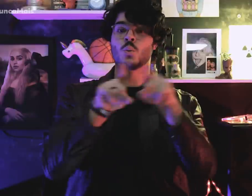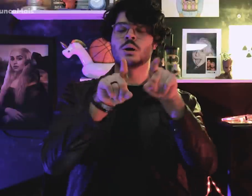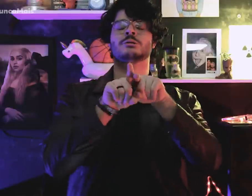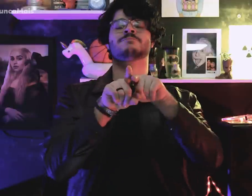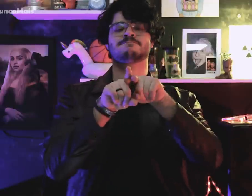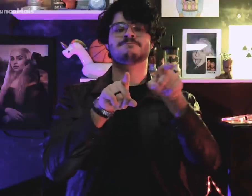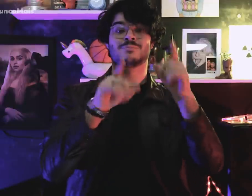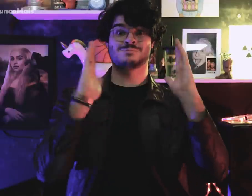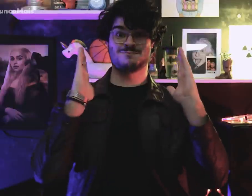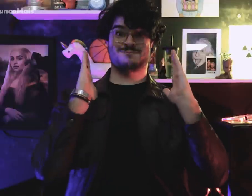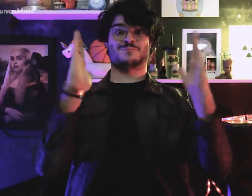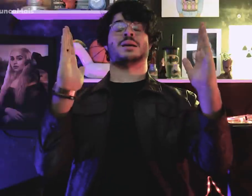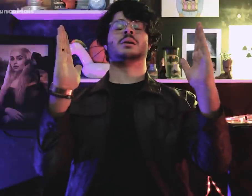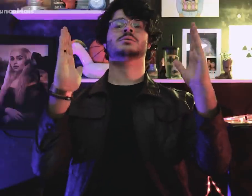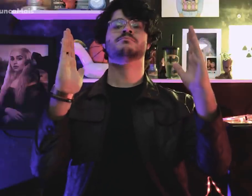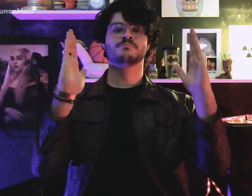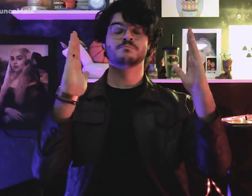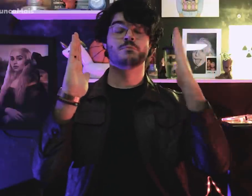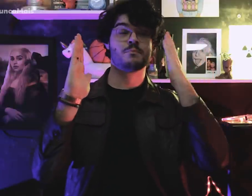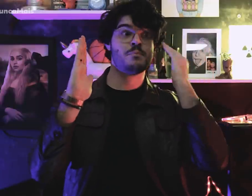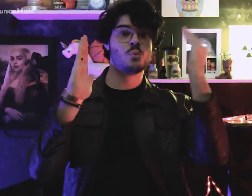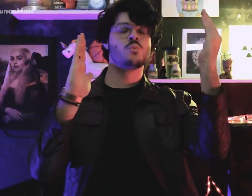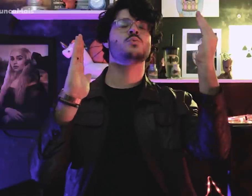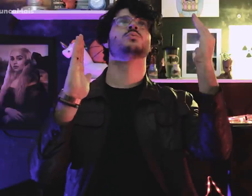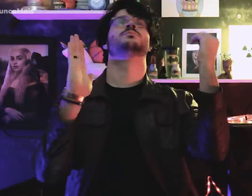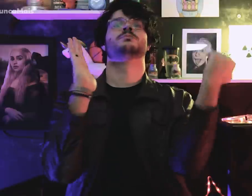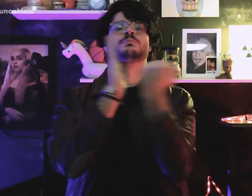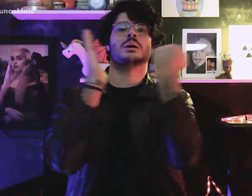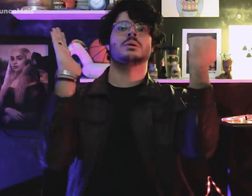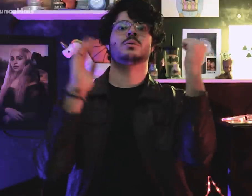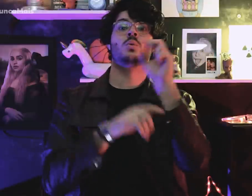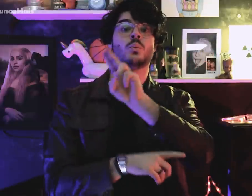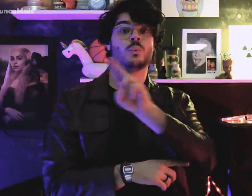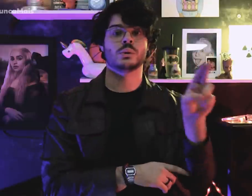It was known as: